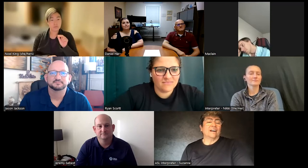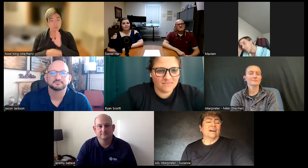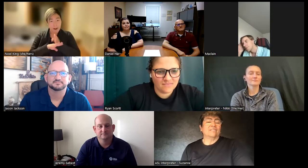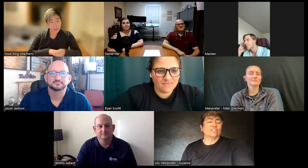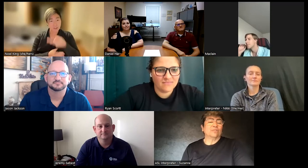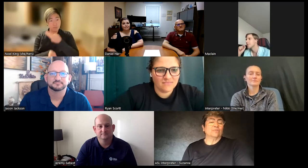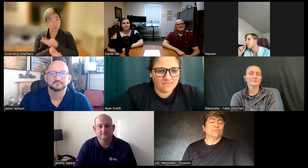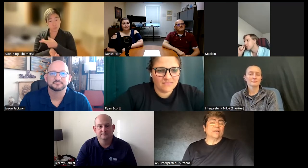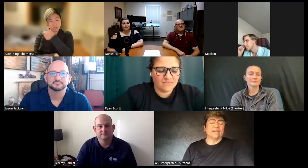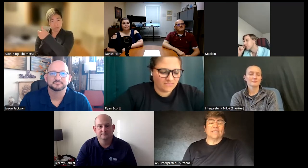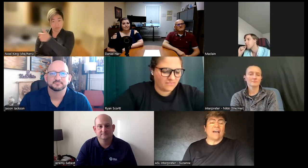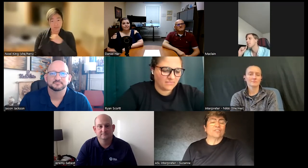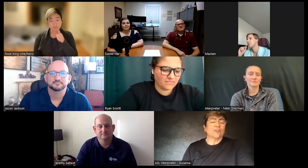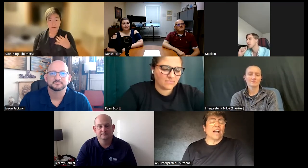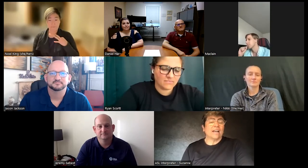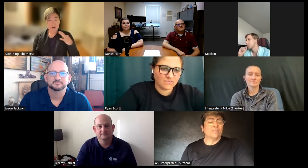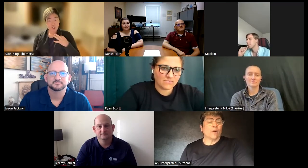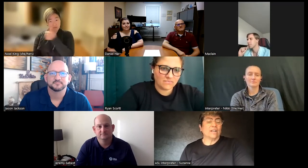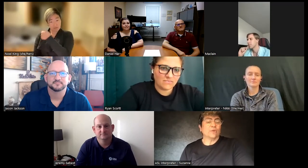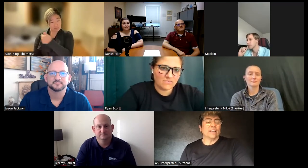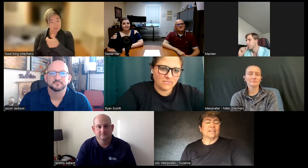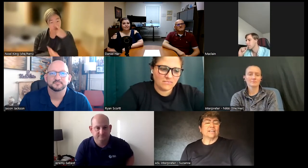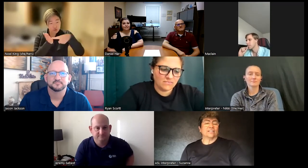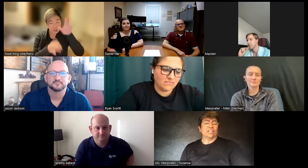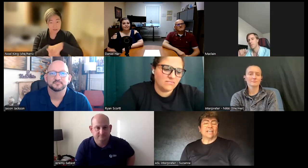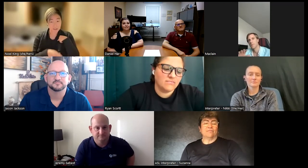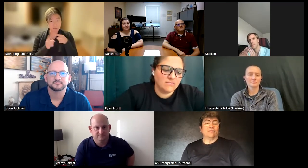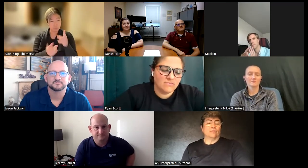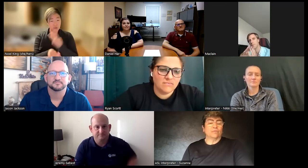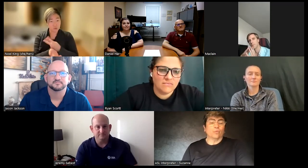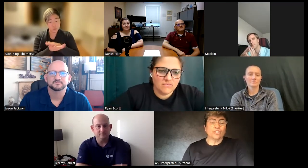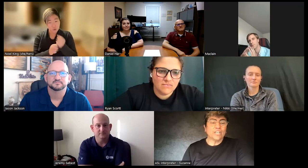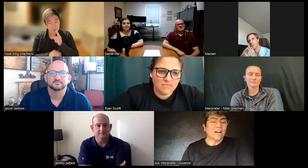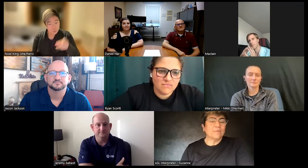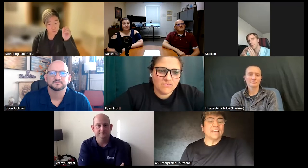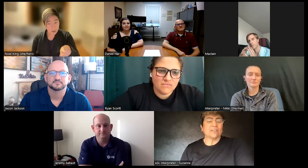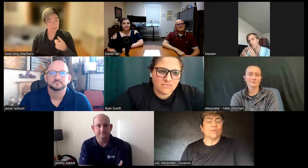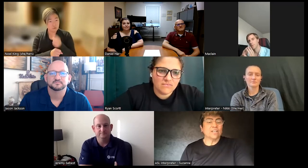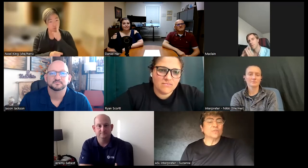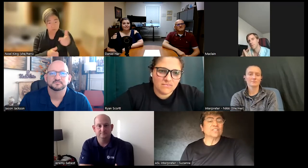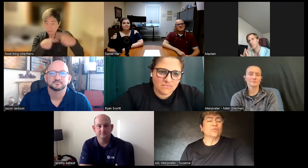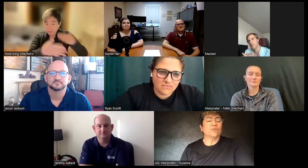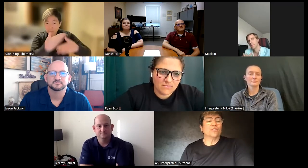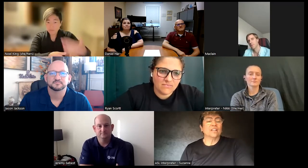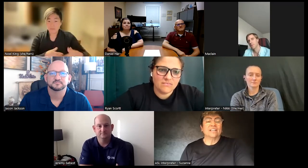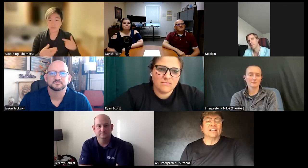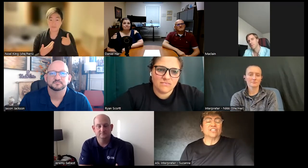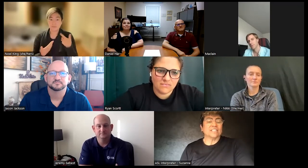she even after I graduated she would check on me in graduate school and she